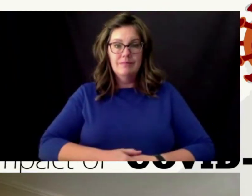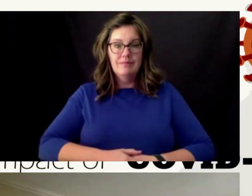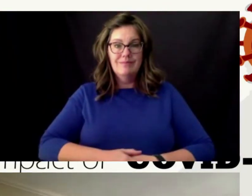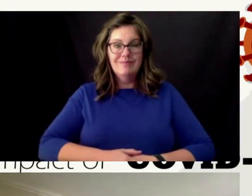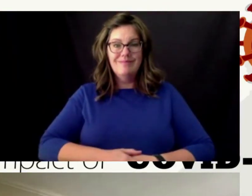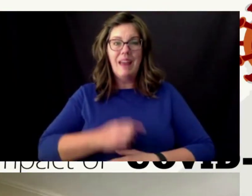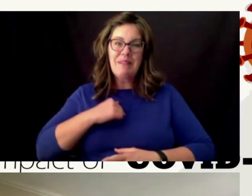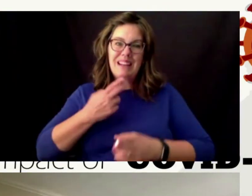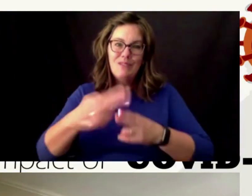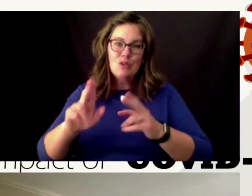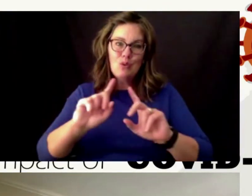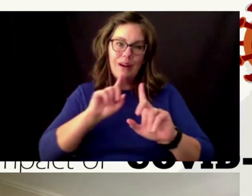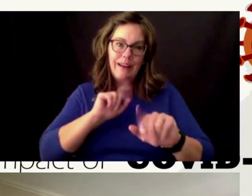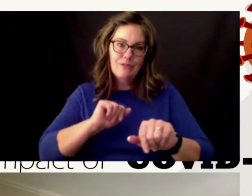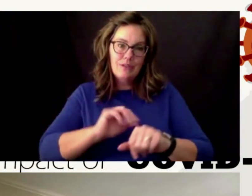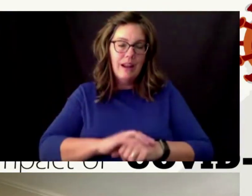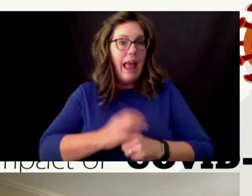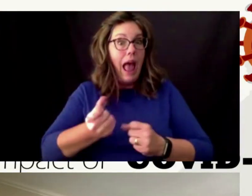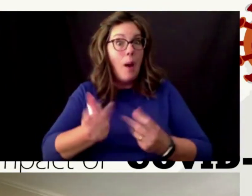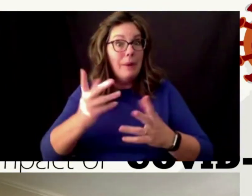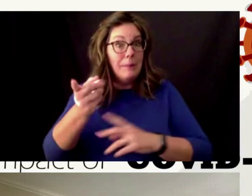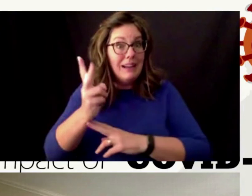how many minutes do i get for this answer uh like one